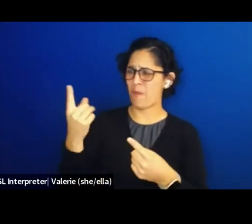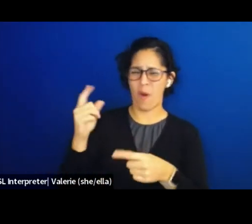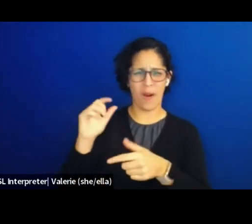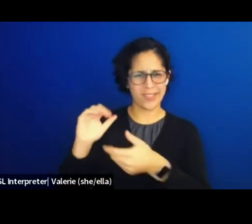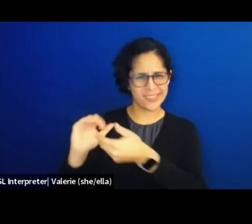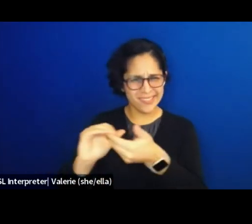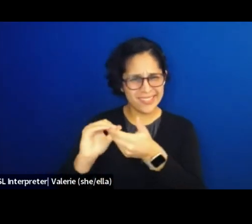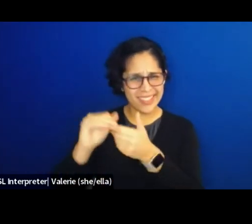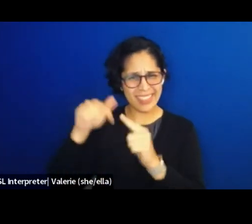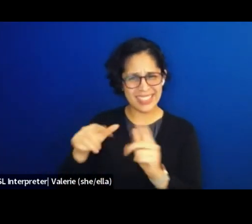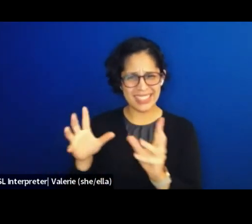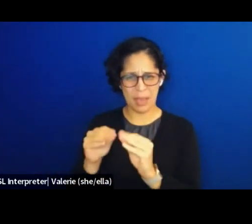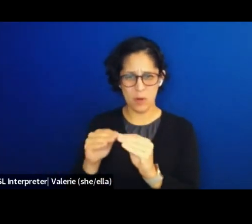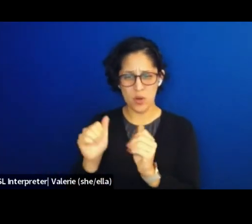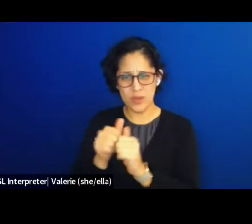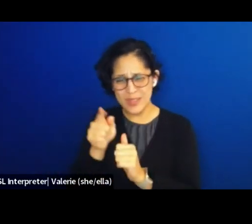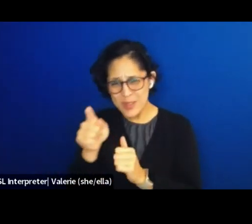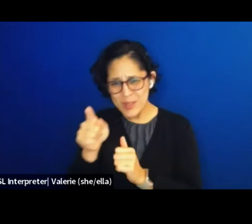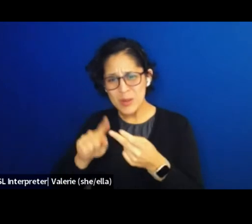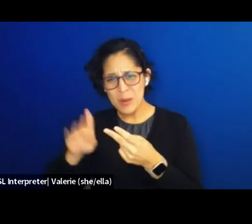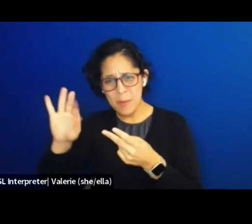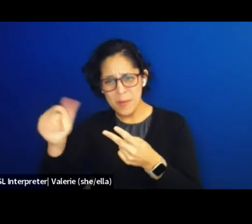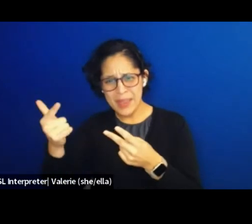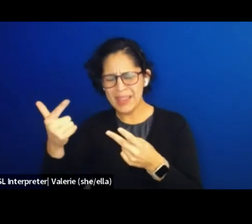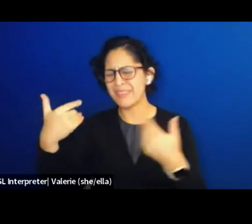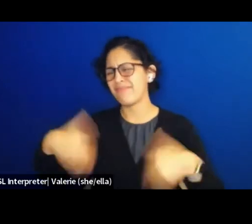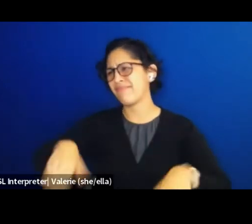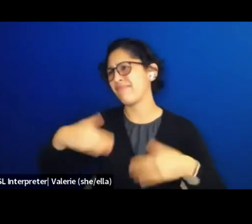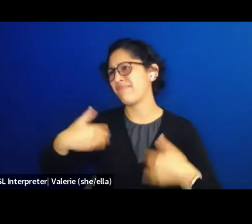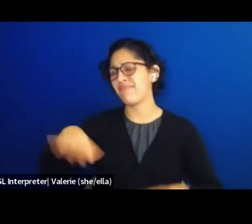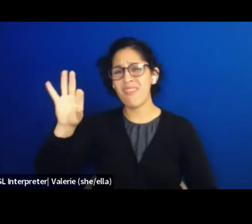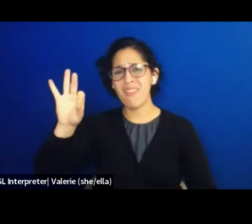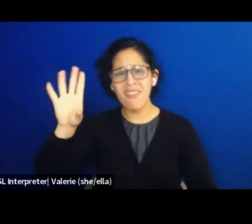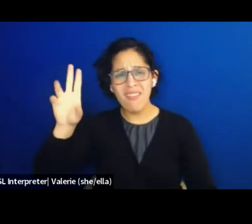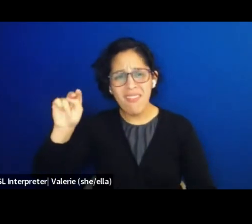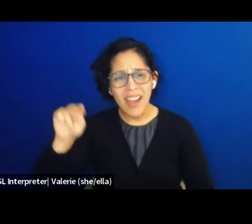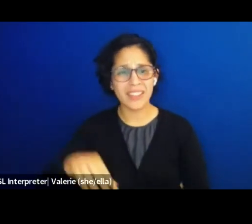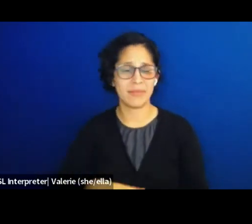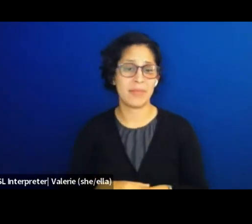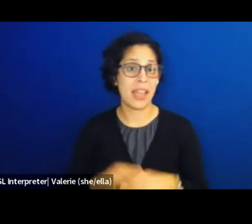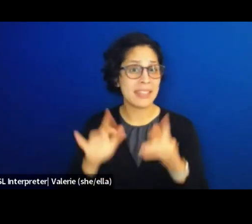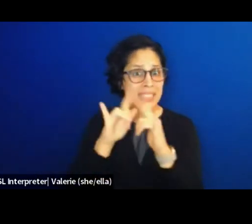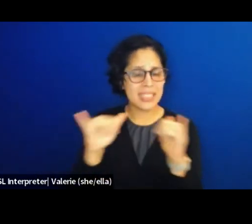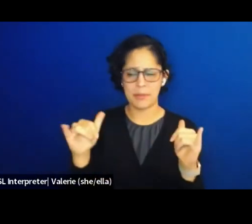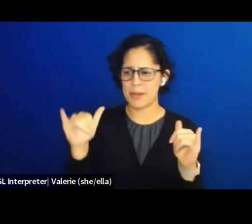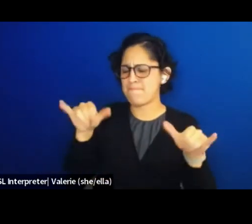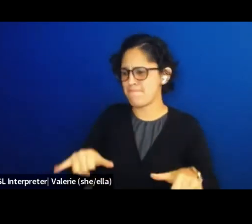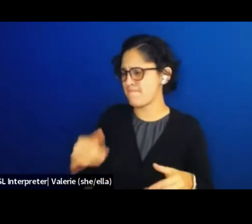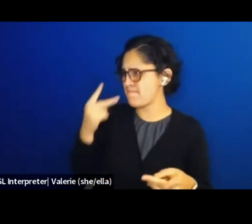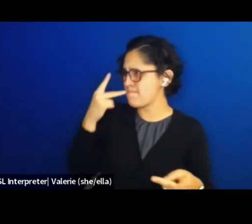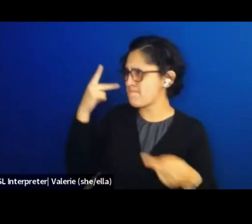It's a reminder that although the stakes are really, really high, theater people love stakes,